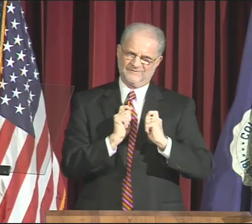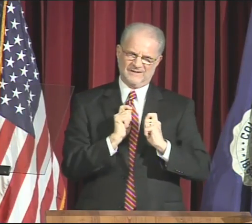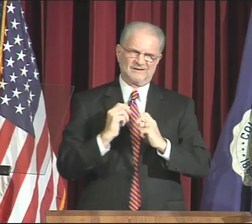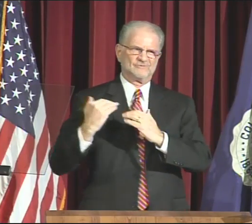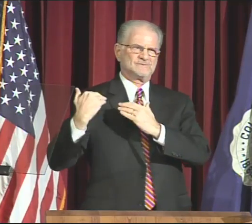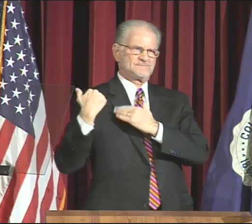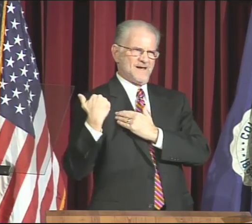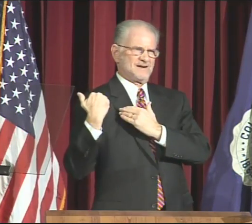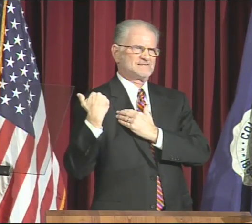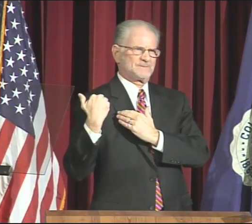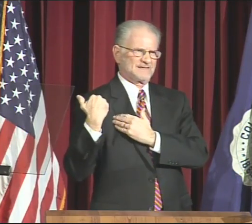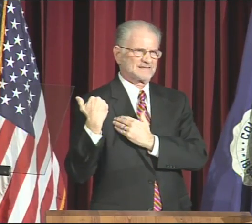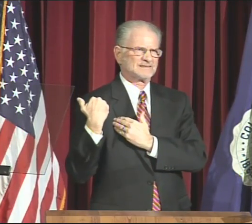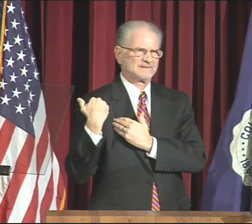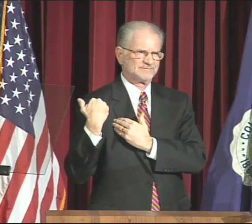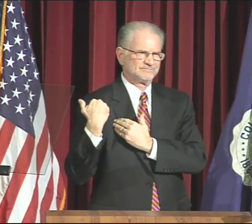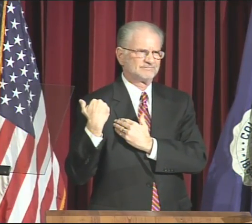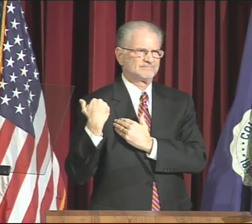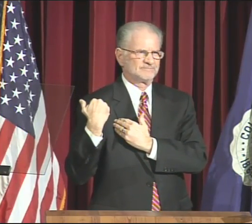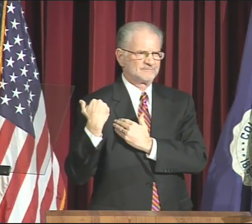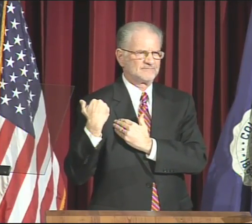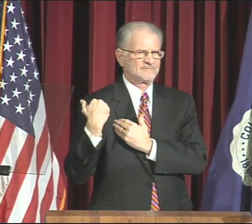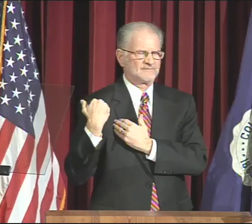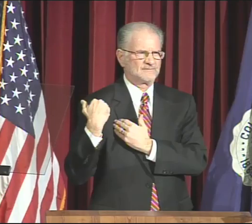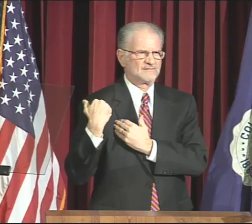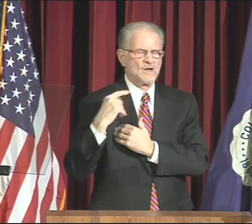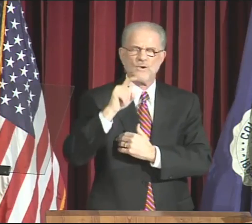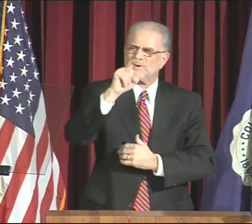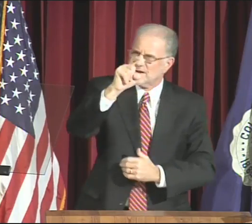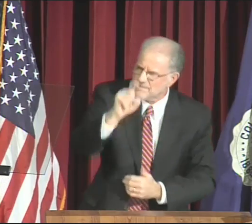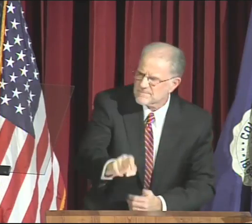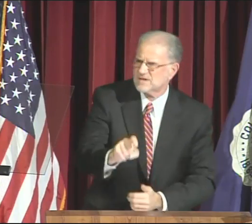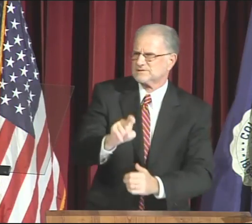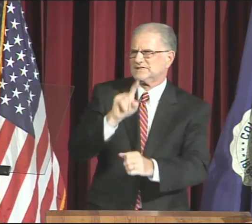And with those gifts we are given a responsibility.